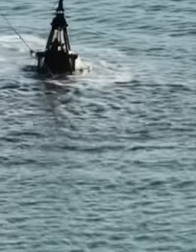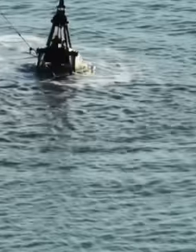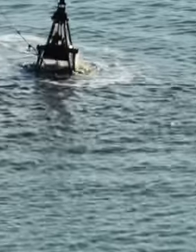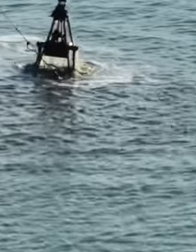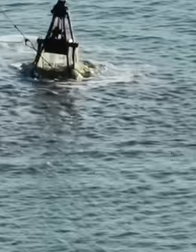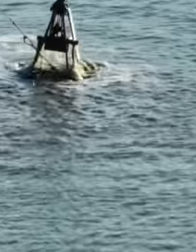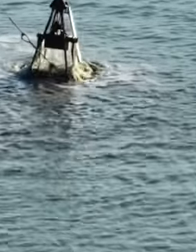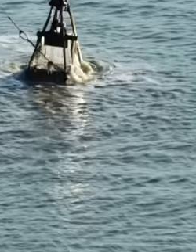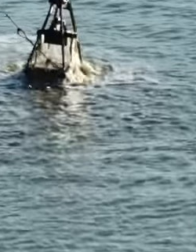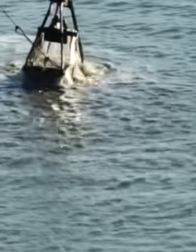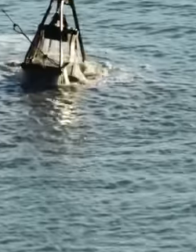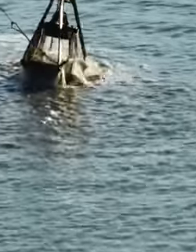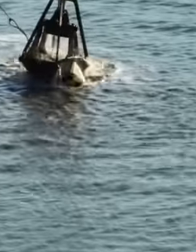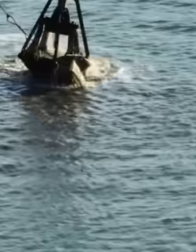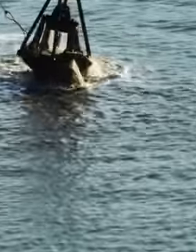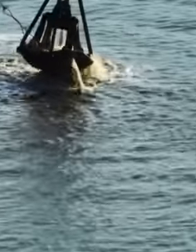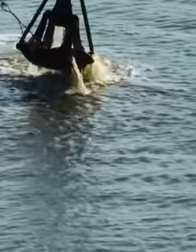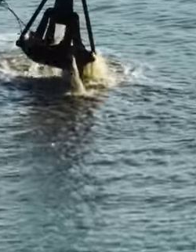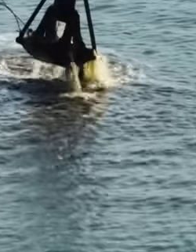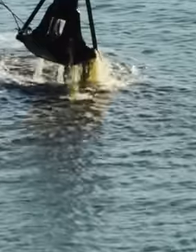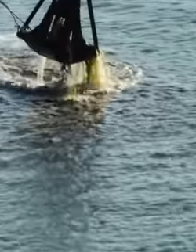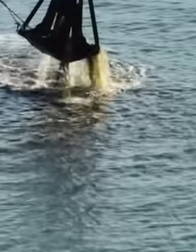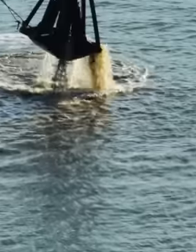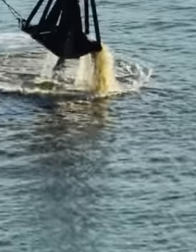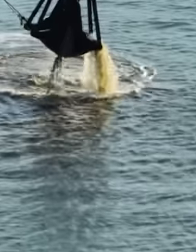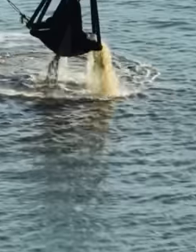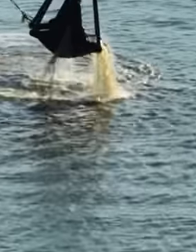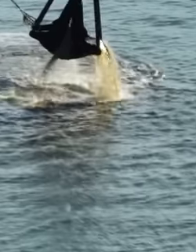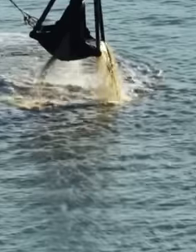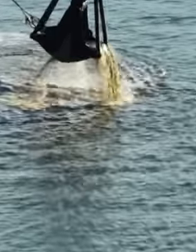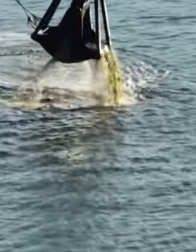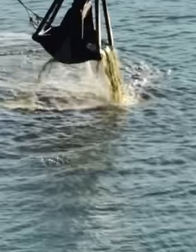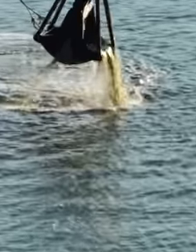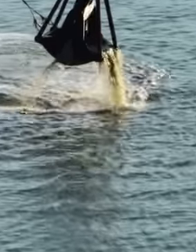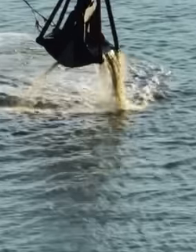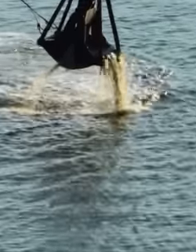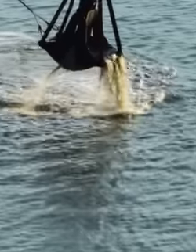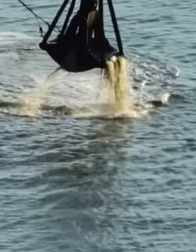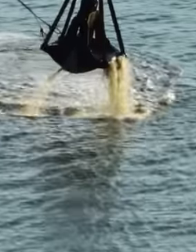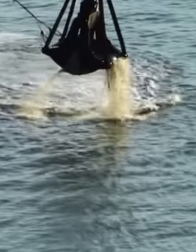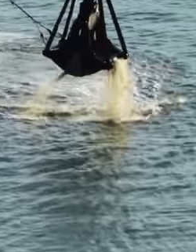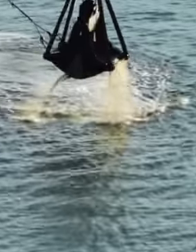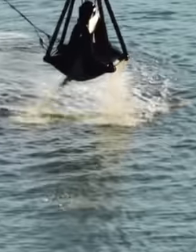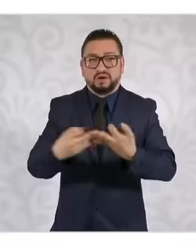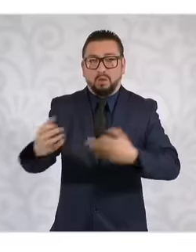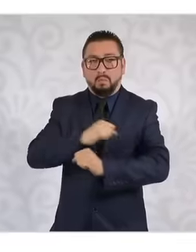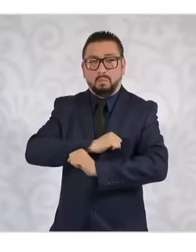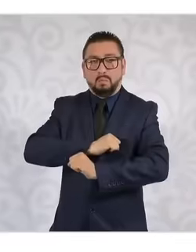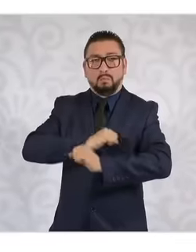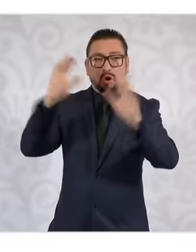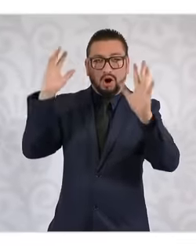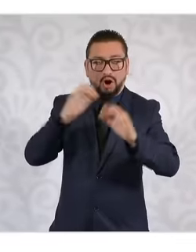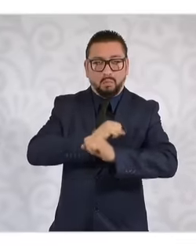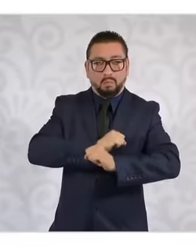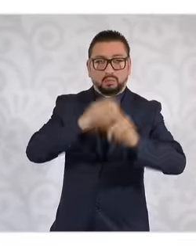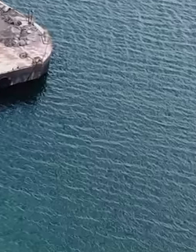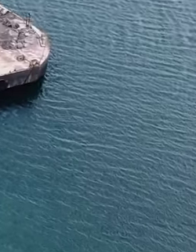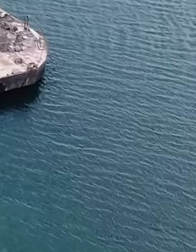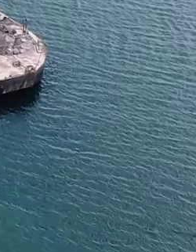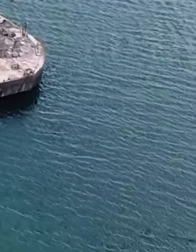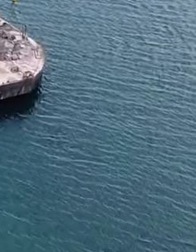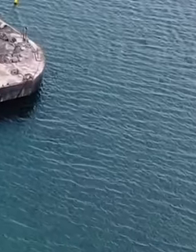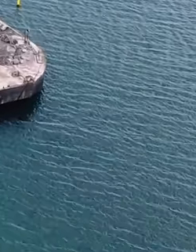that are a product of the they actually dynamited the soil and this was processed by their